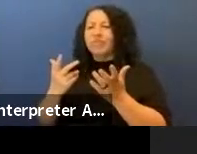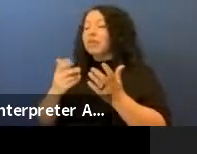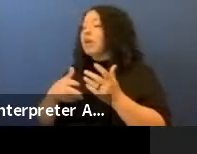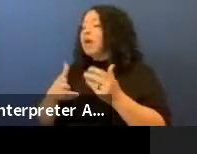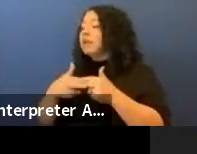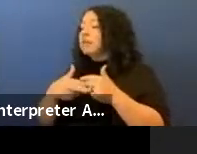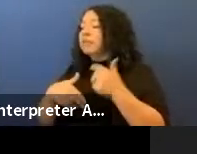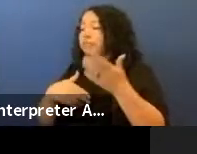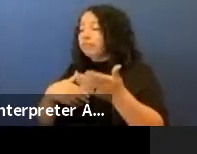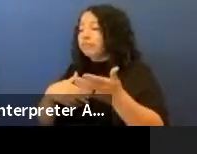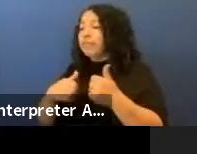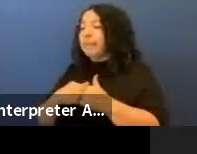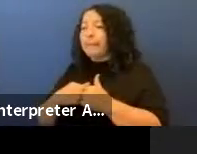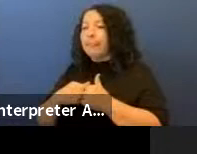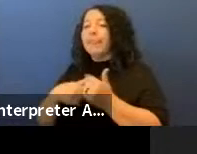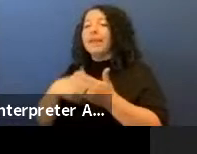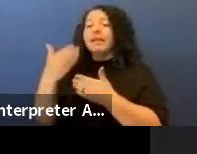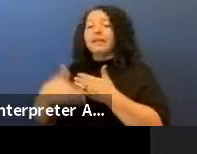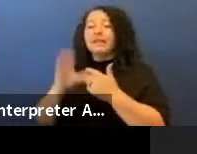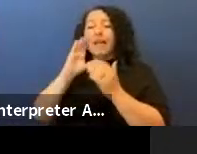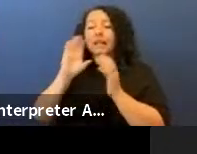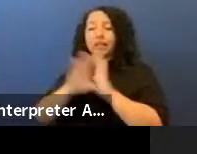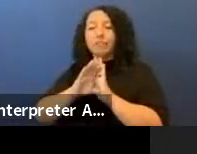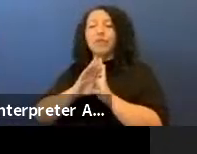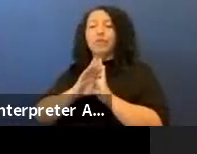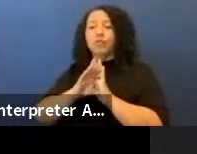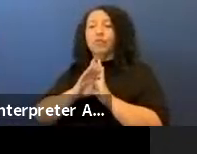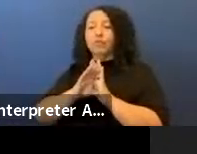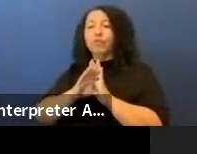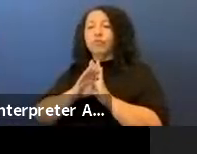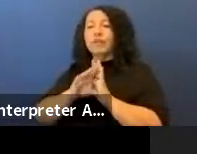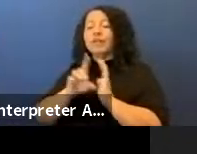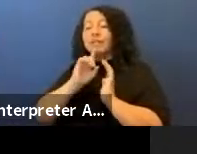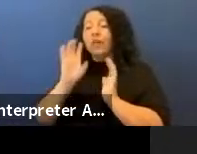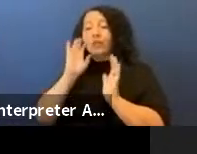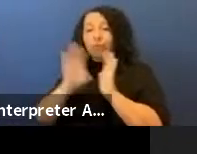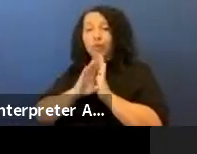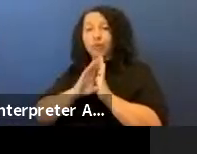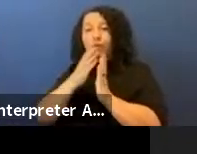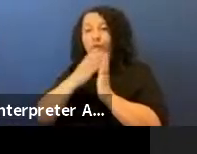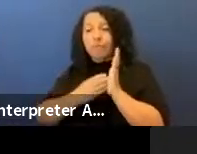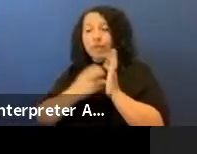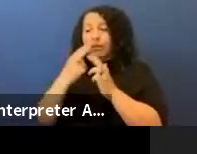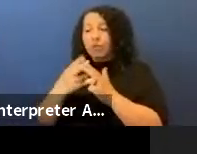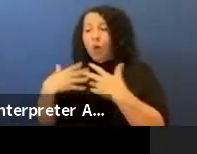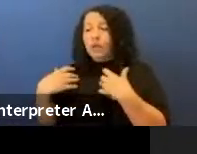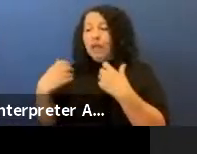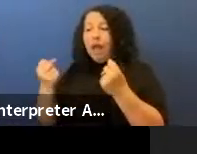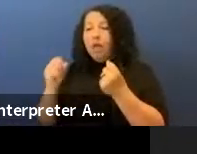This next image is a picture of the piece called "Health of the People is the Highest Law"